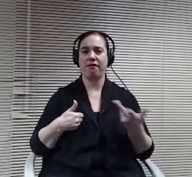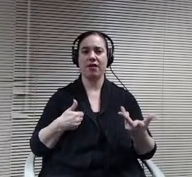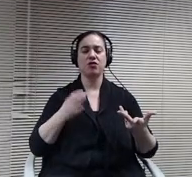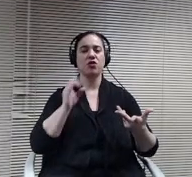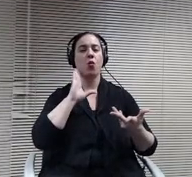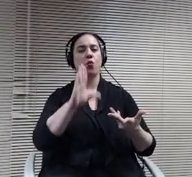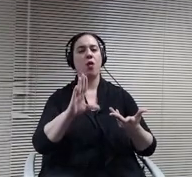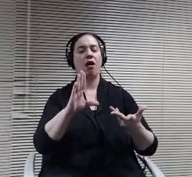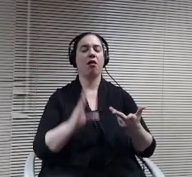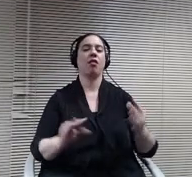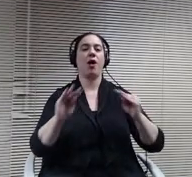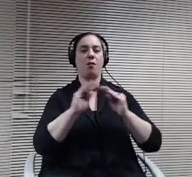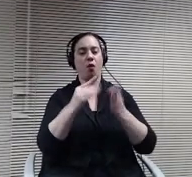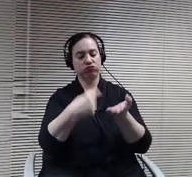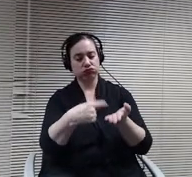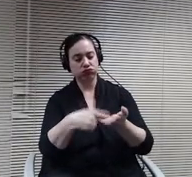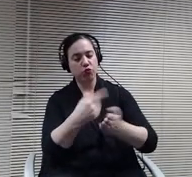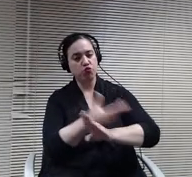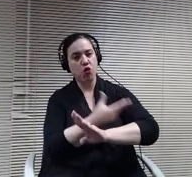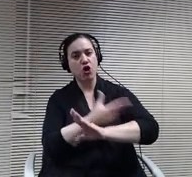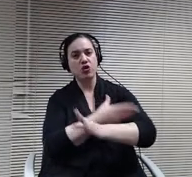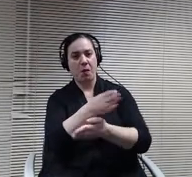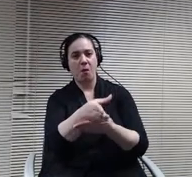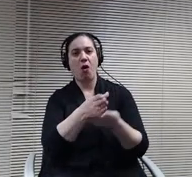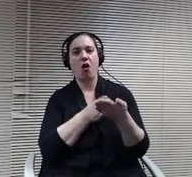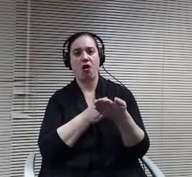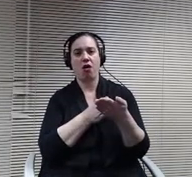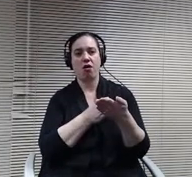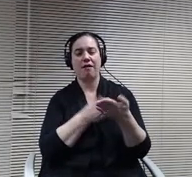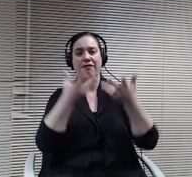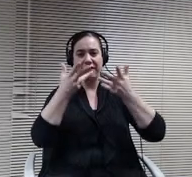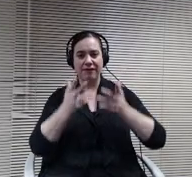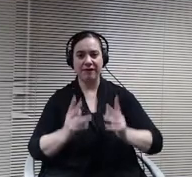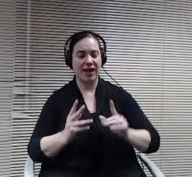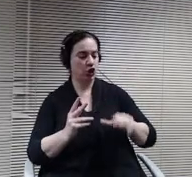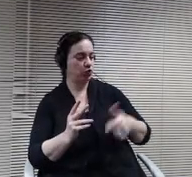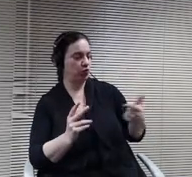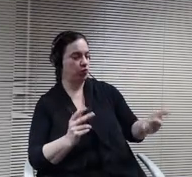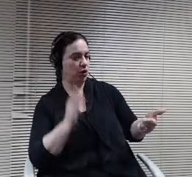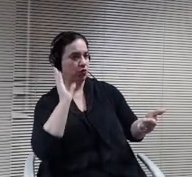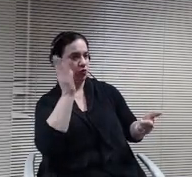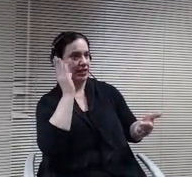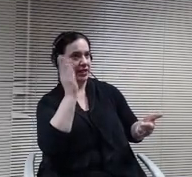after. Miss Breen does her presentation, Christine, thank you. Thank you, Doctor Peters and Mr. Chair, members